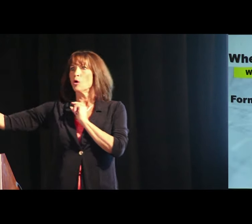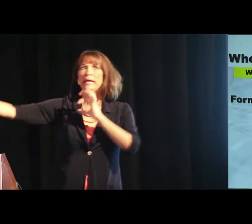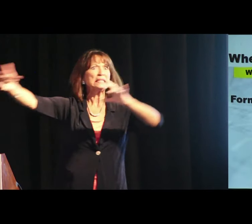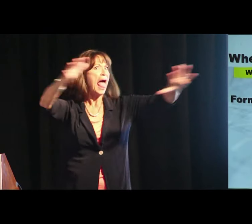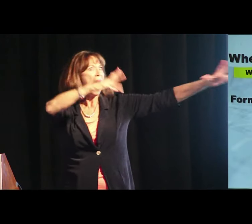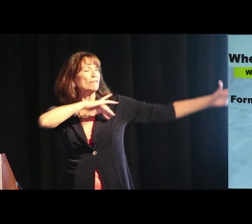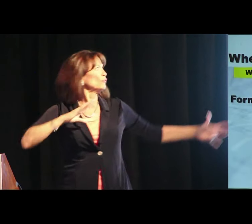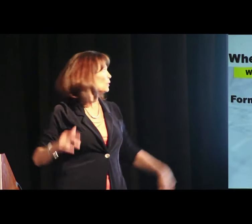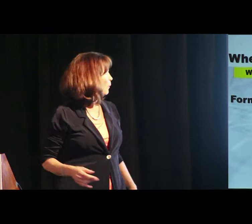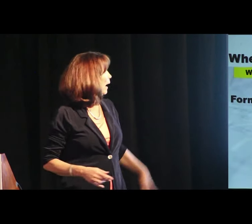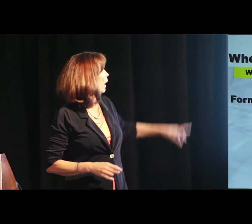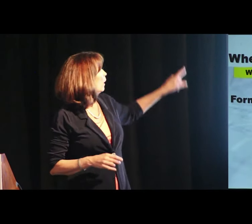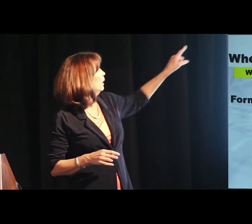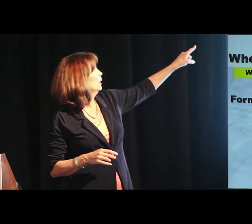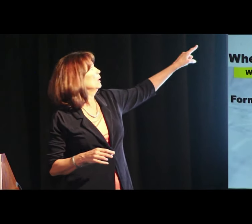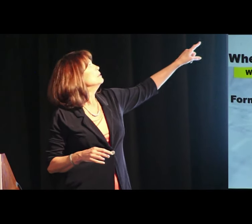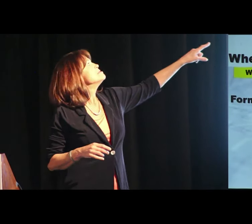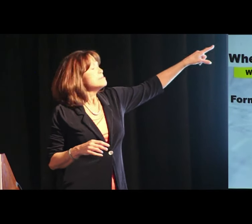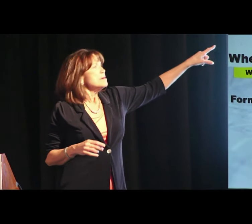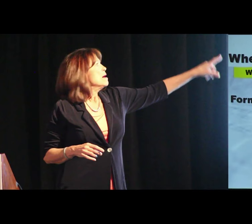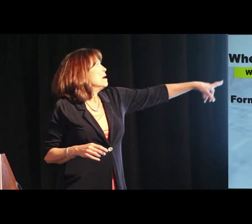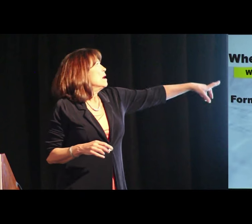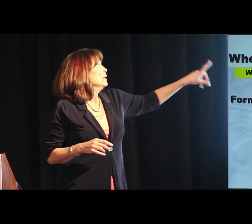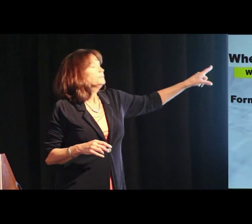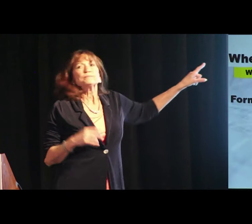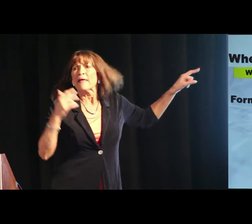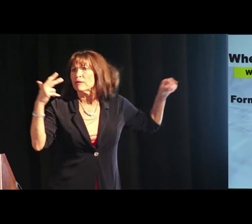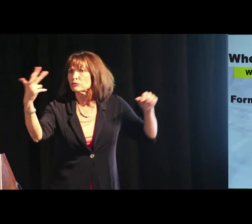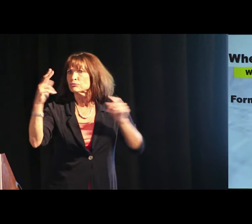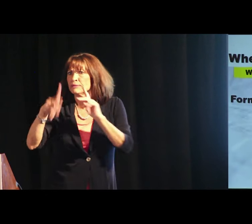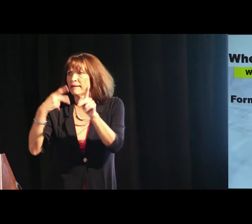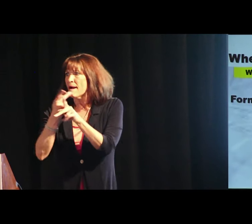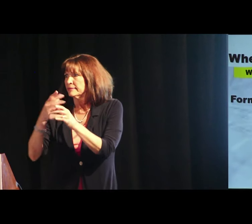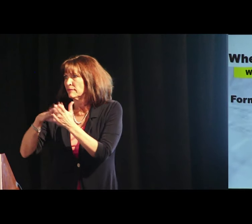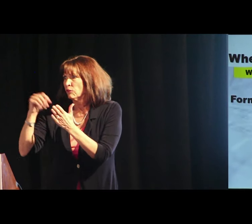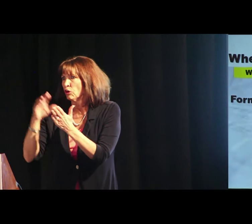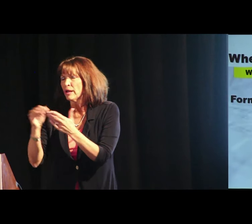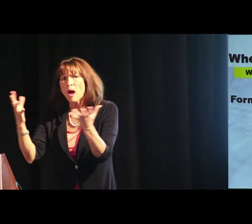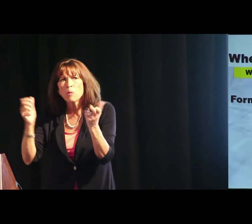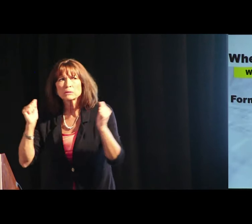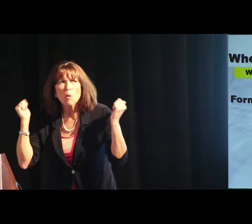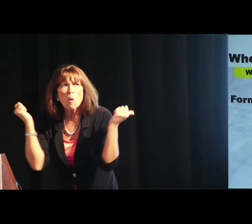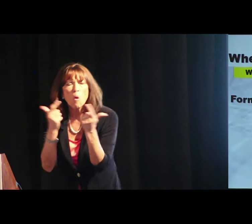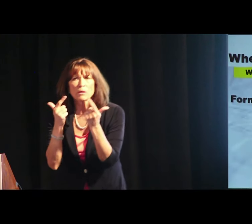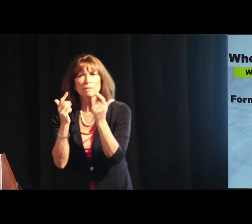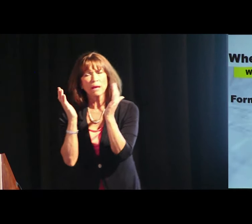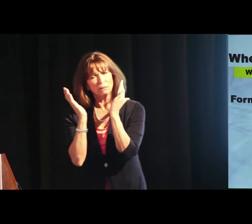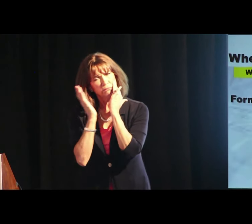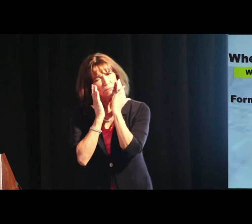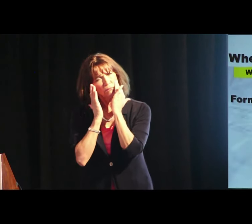Everywhere. There are three kinds of learning That I want you all